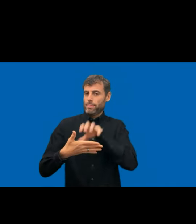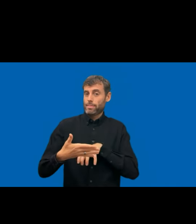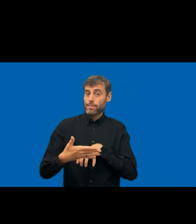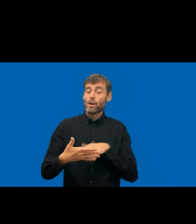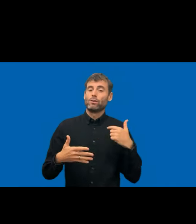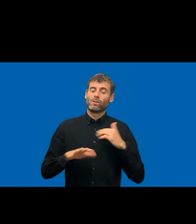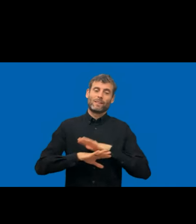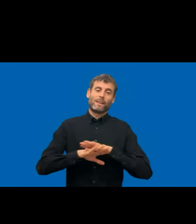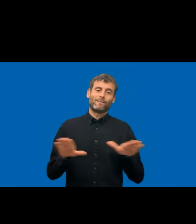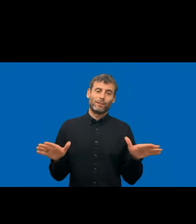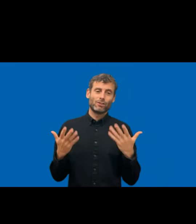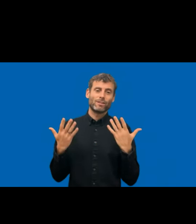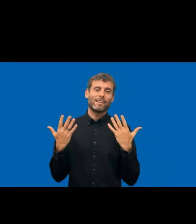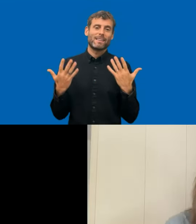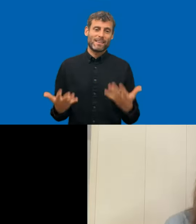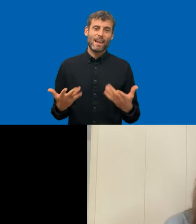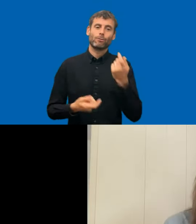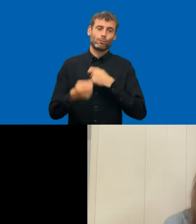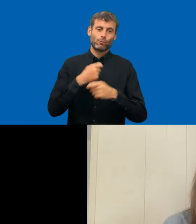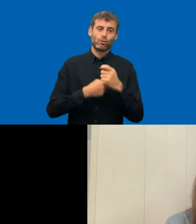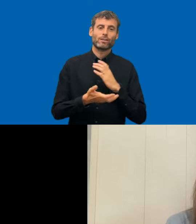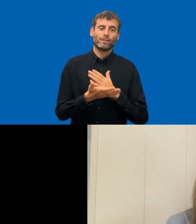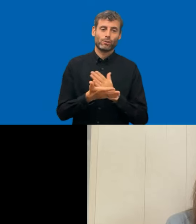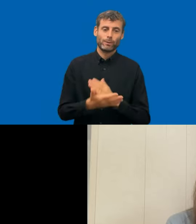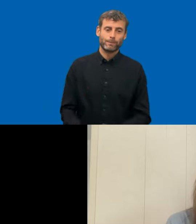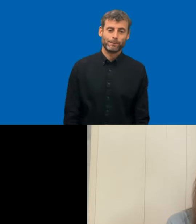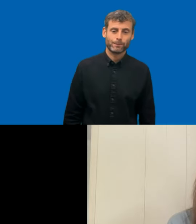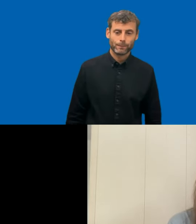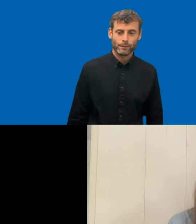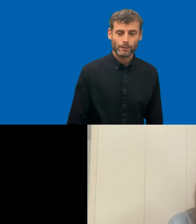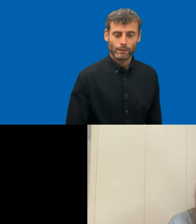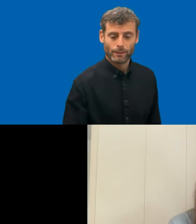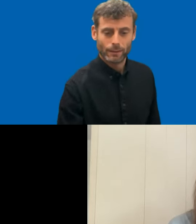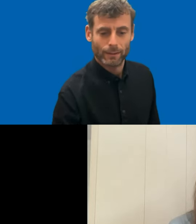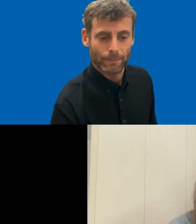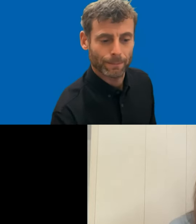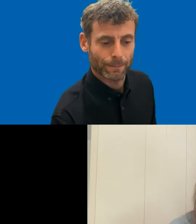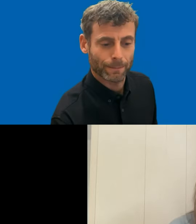Thank you. That was impressive. I never heard nip speak that fast and I'm